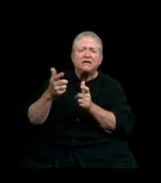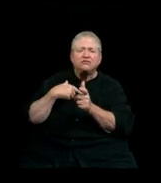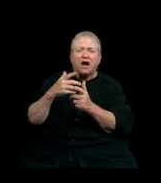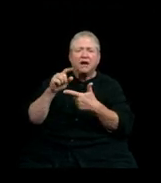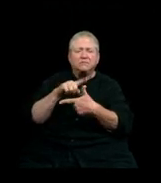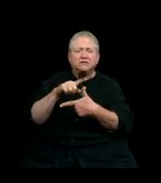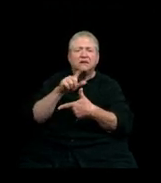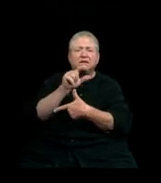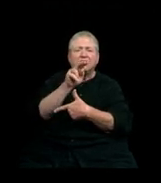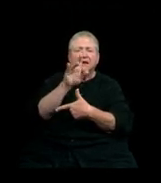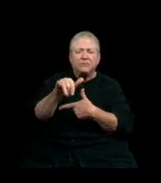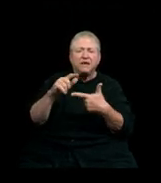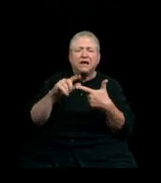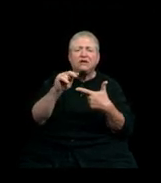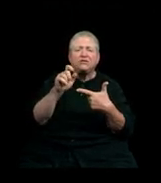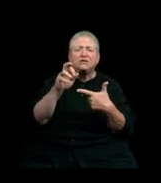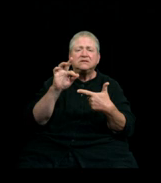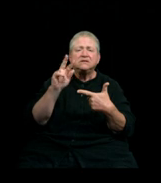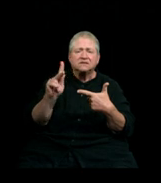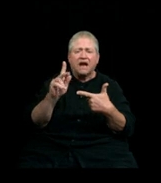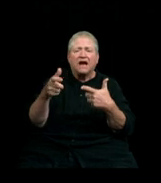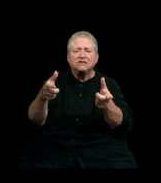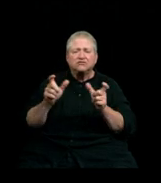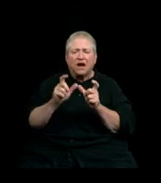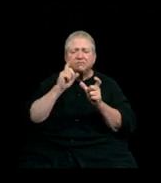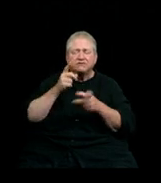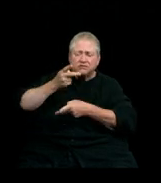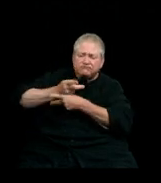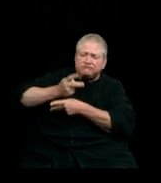for their enduring care and protection of our shared lands and waterways.